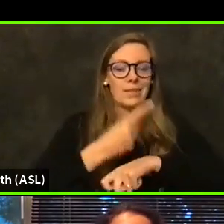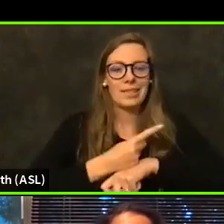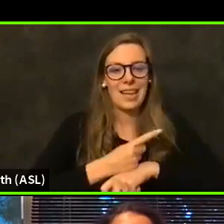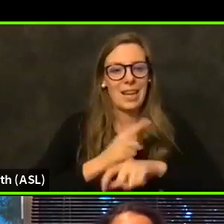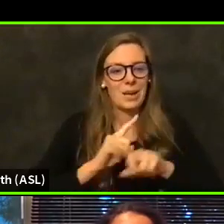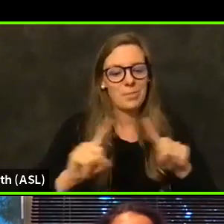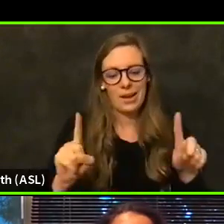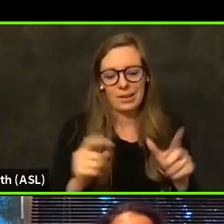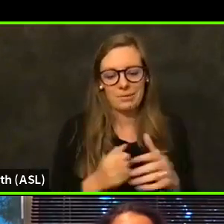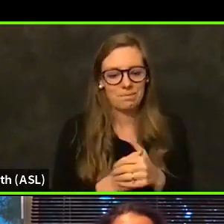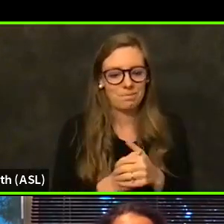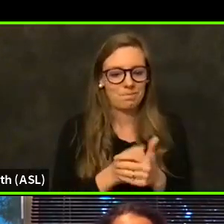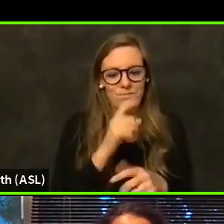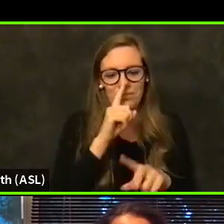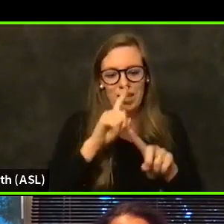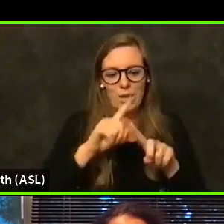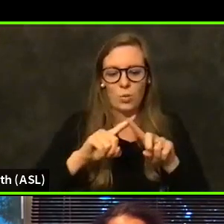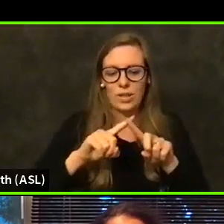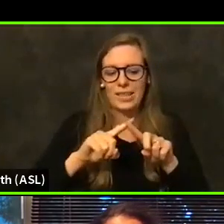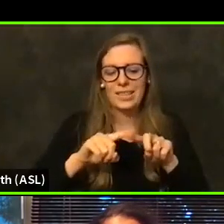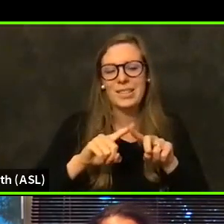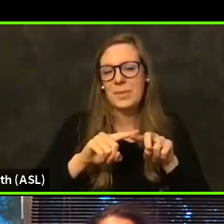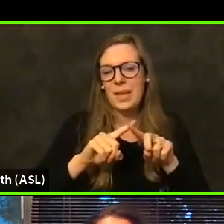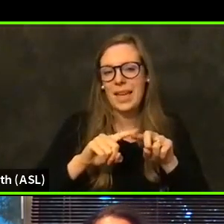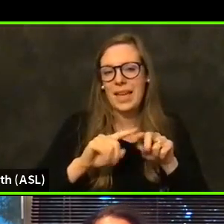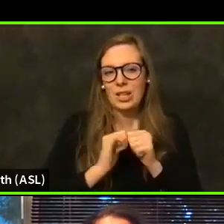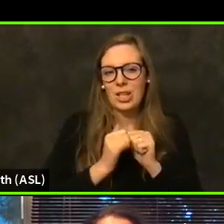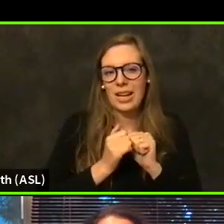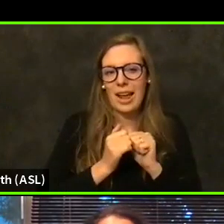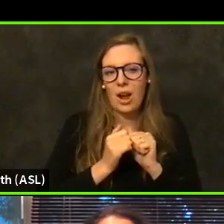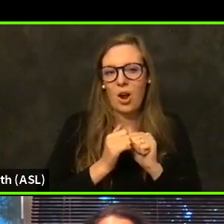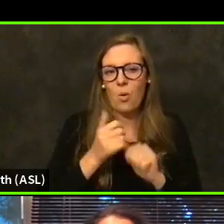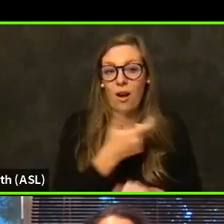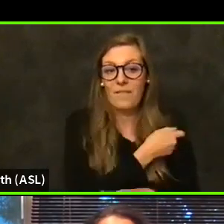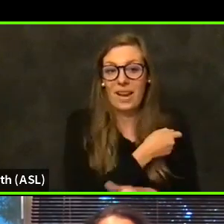But it really depends on how our vaccine supply goes, as well as